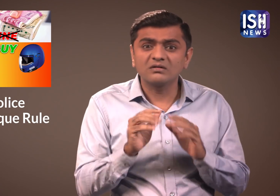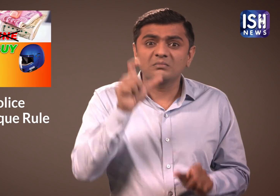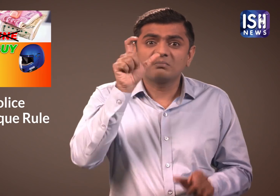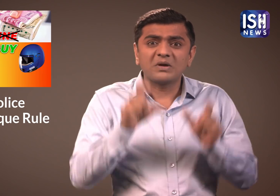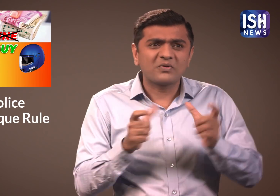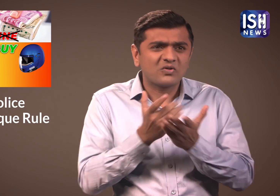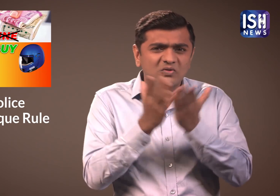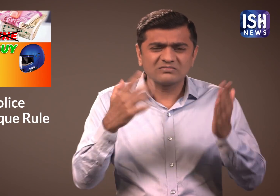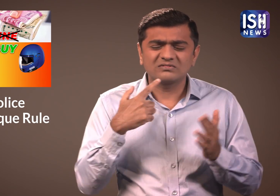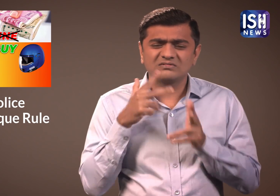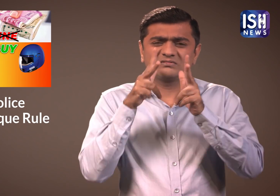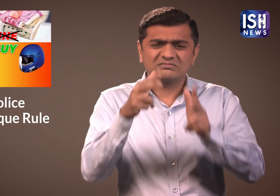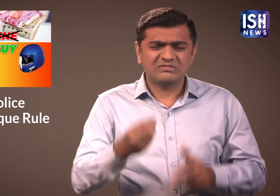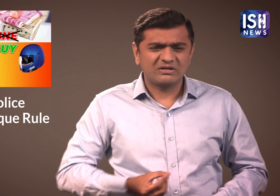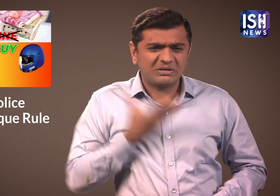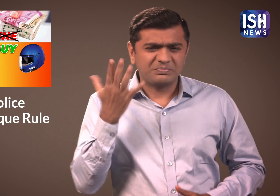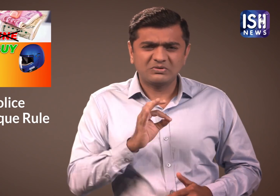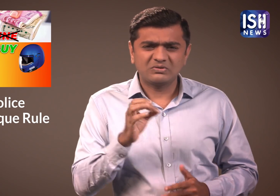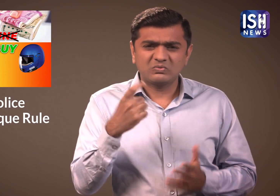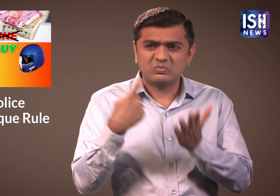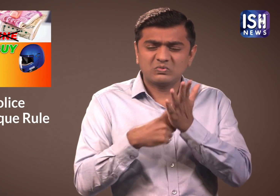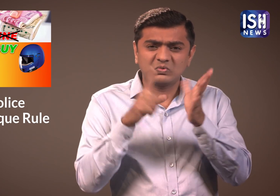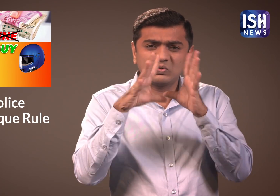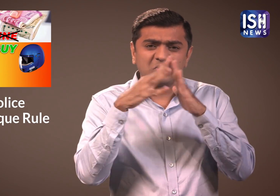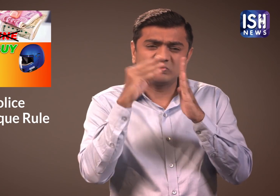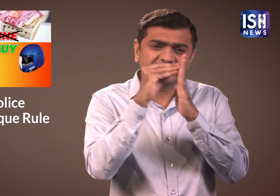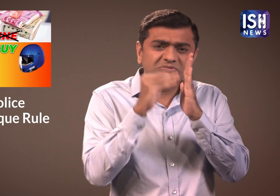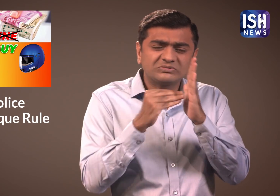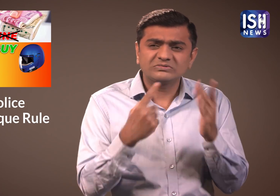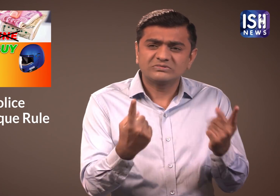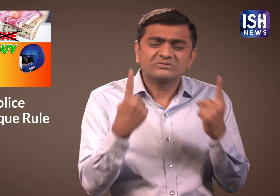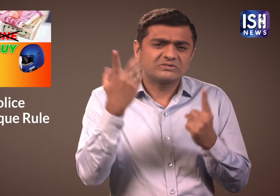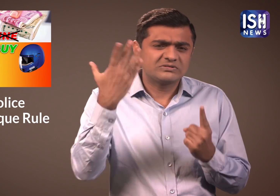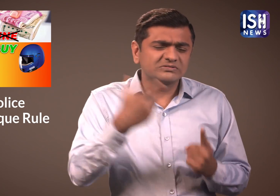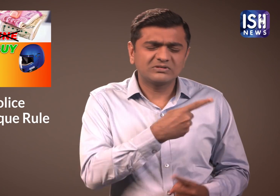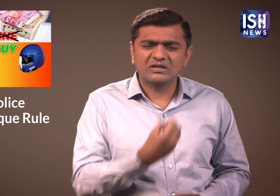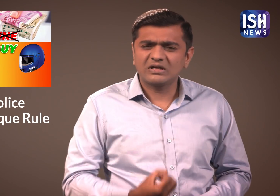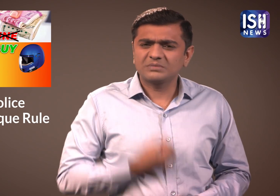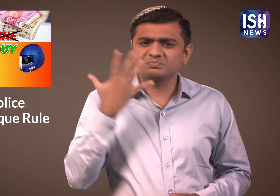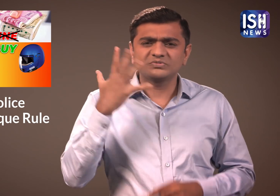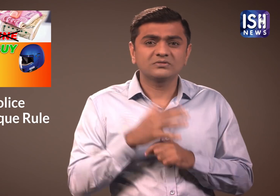Citizens are not at all happy with this law.